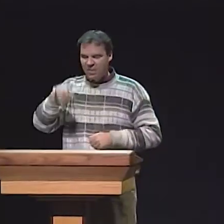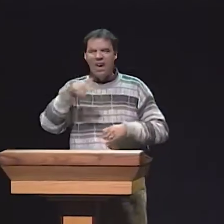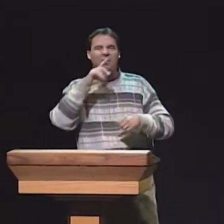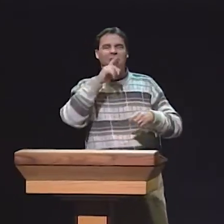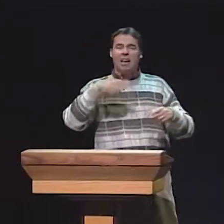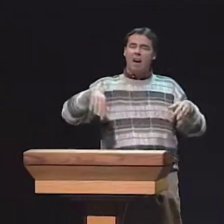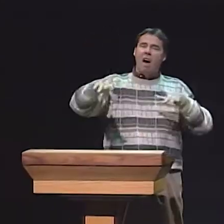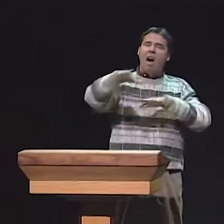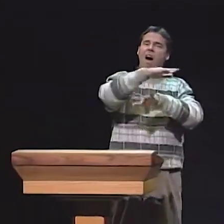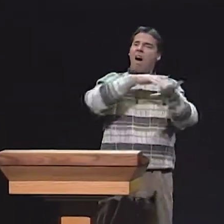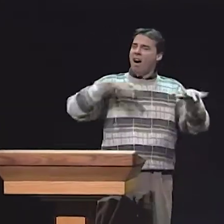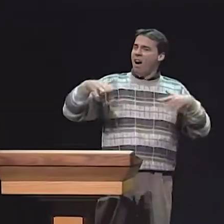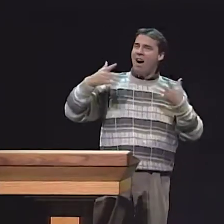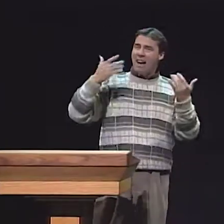IT'S UNIVERSITY OF ARIZONA.